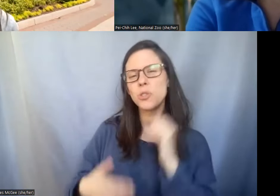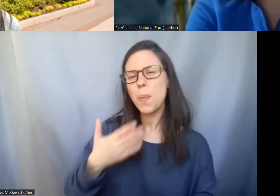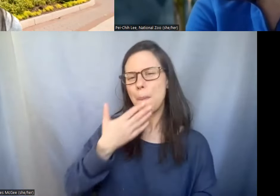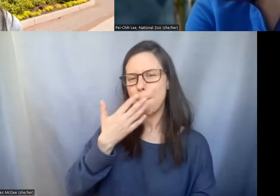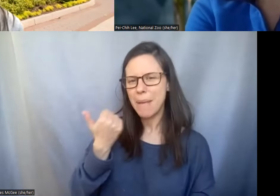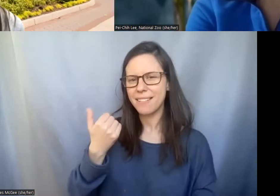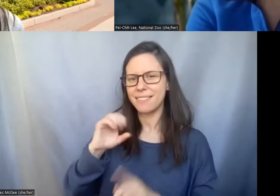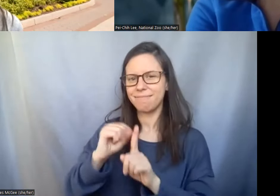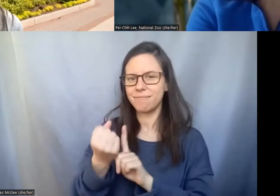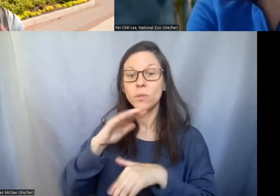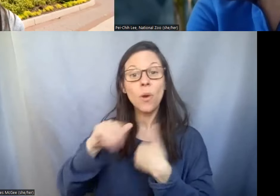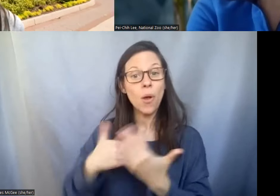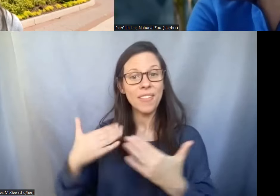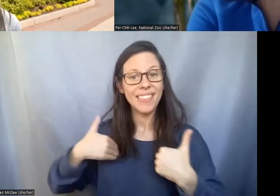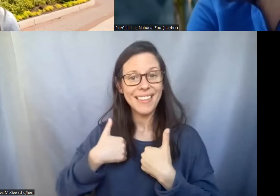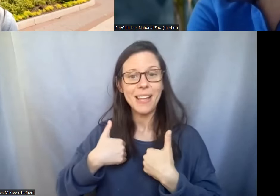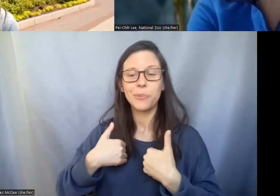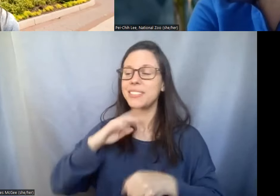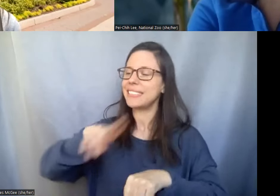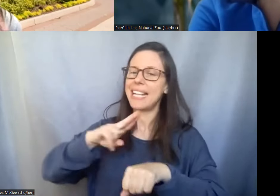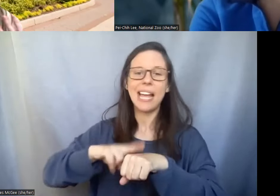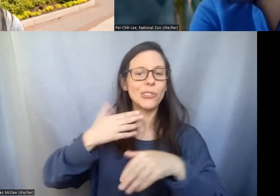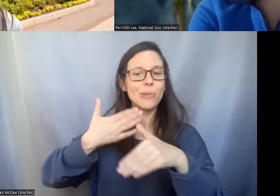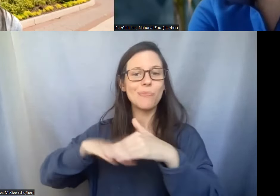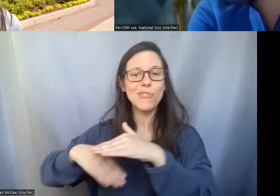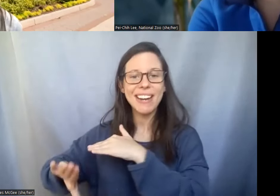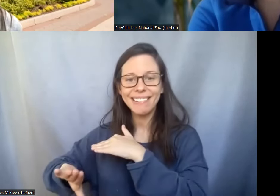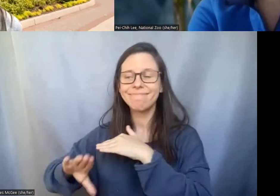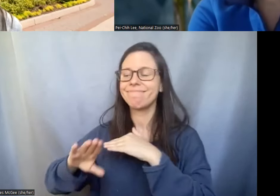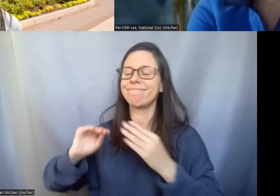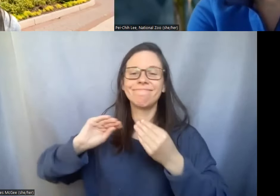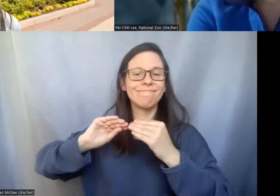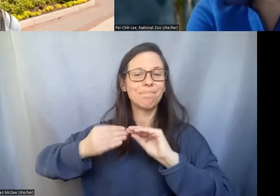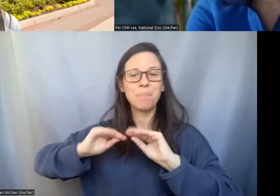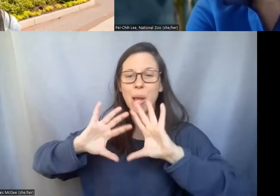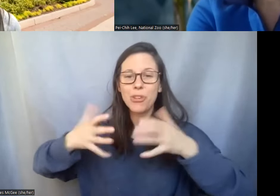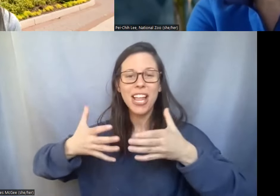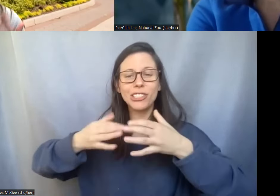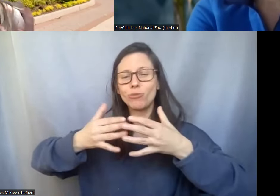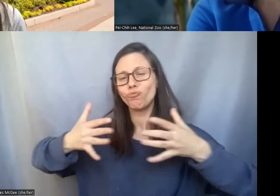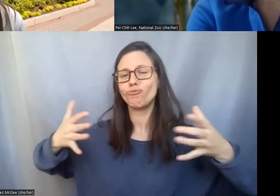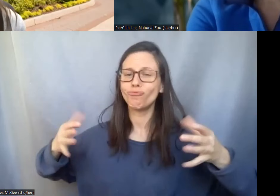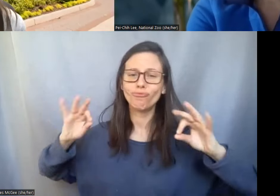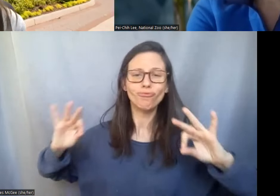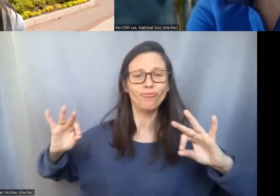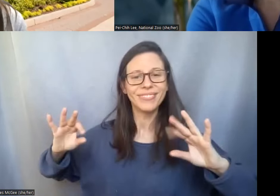all of our animals breed naturally their populations are flourishing but we know that